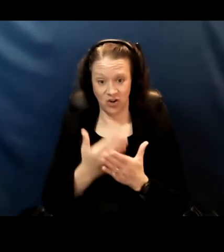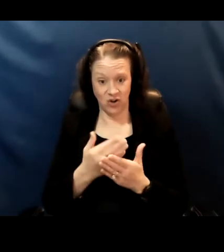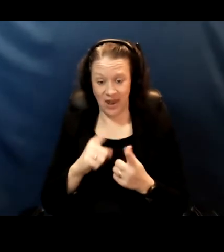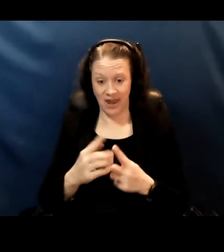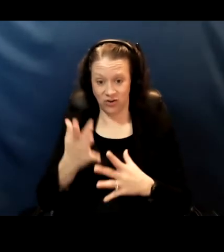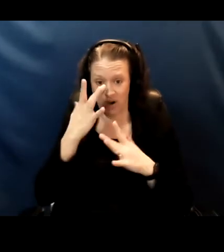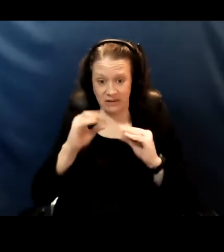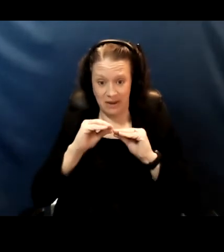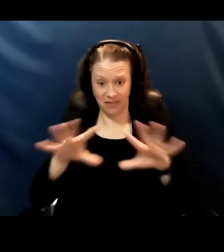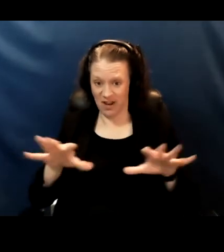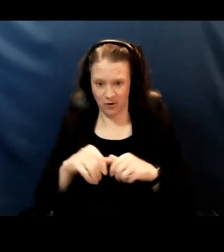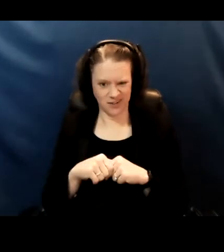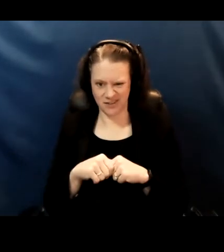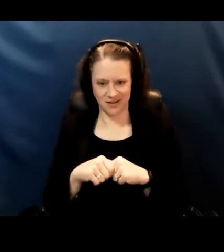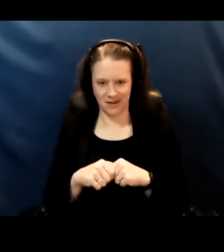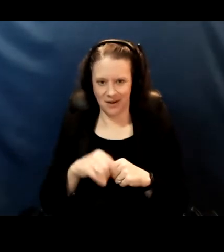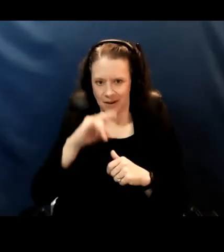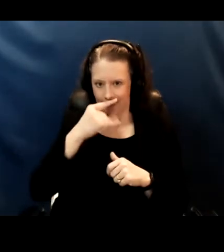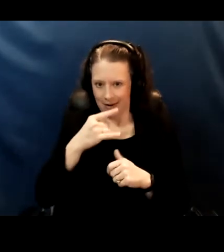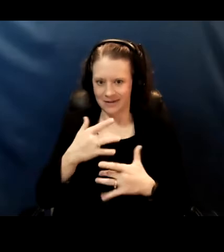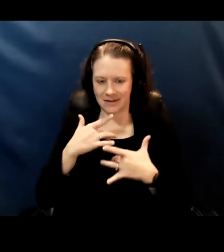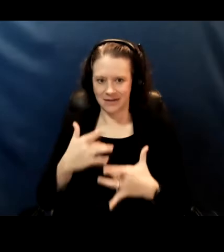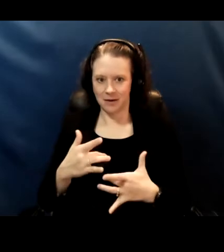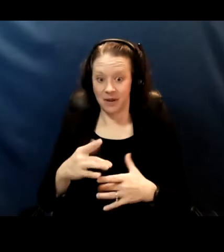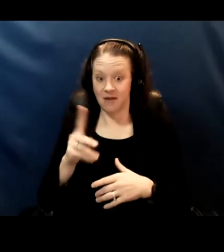kids are typically virus transmitting machines